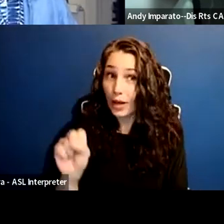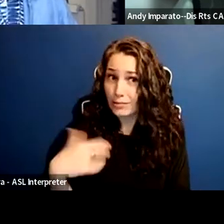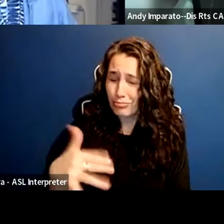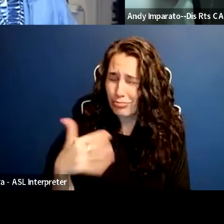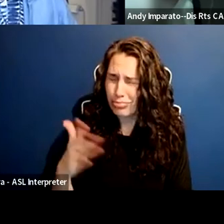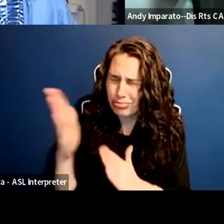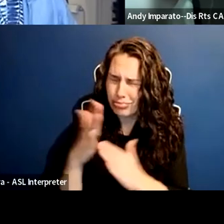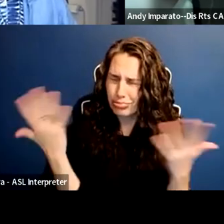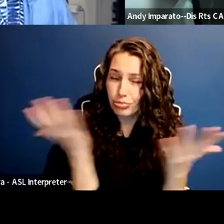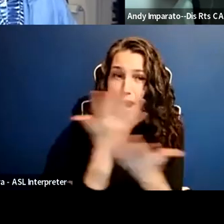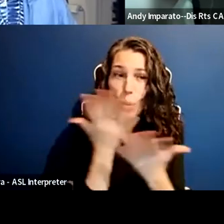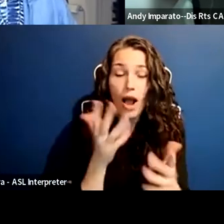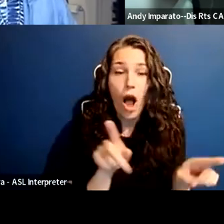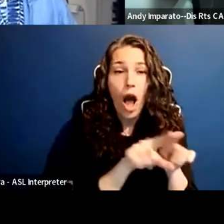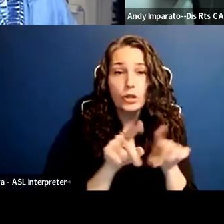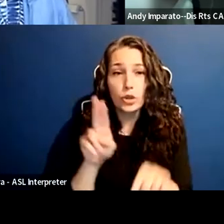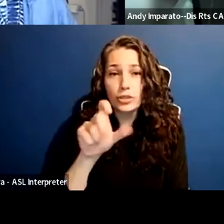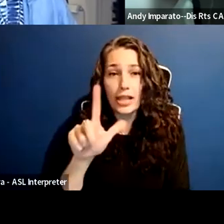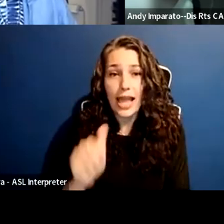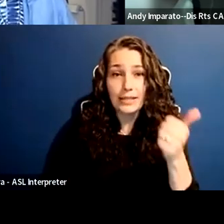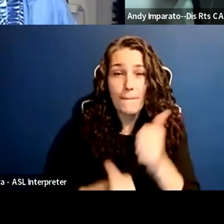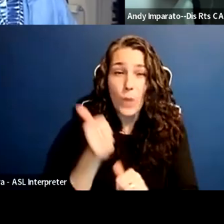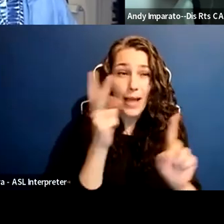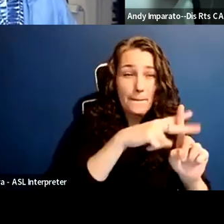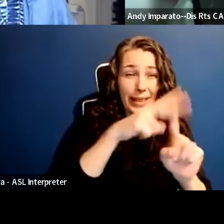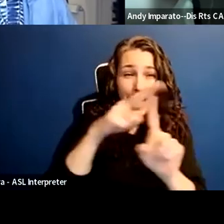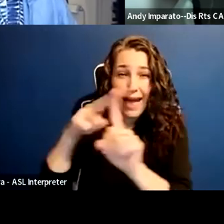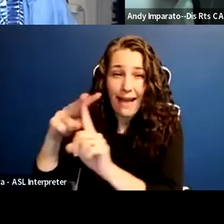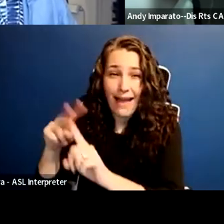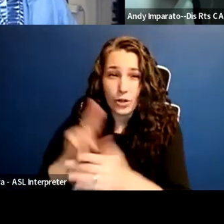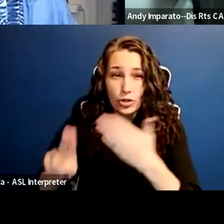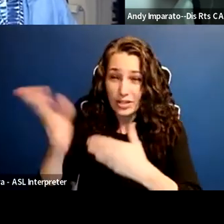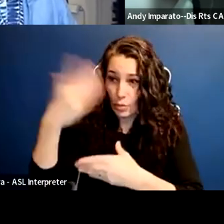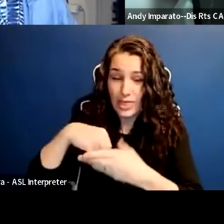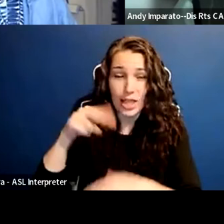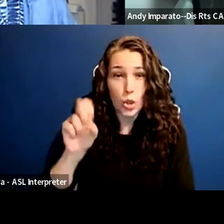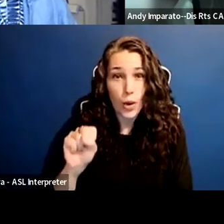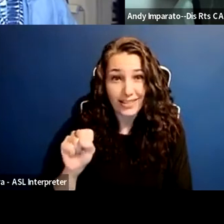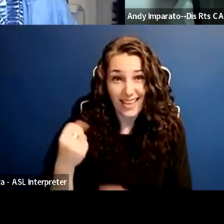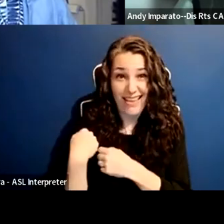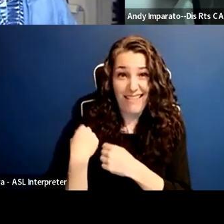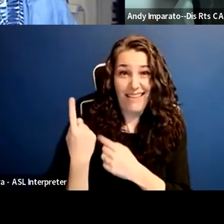and last year alone, we had over 100,000 applications submitted by students who want to come to this university.